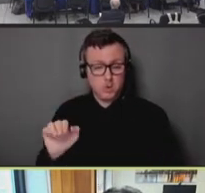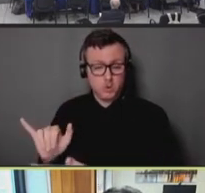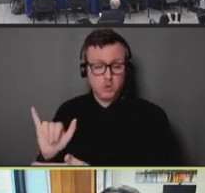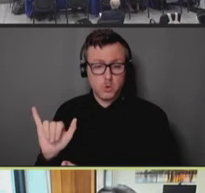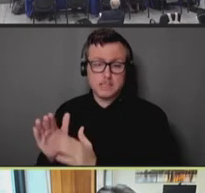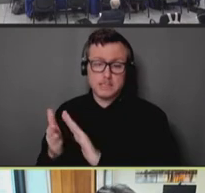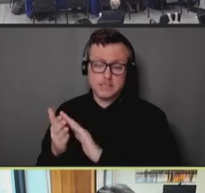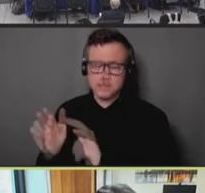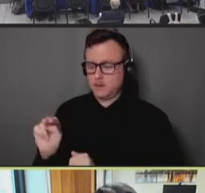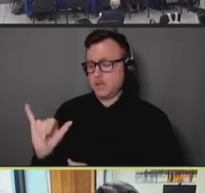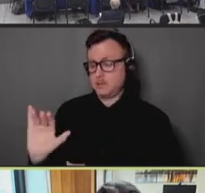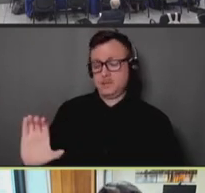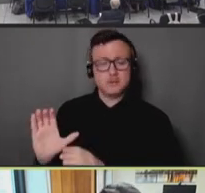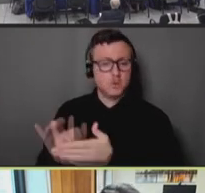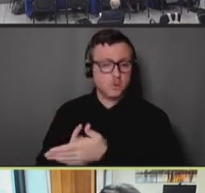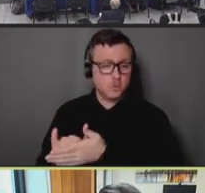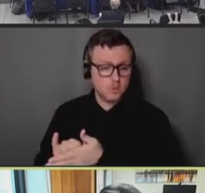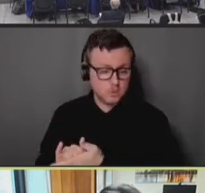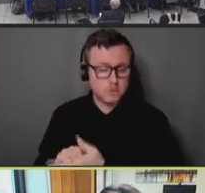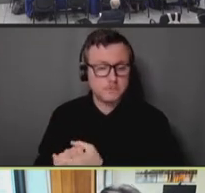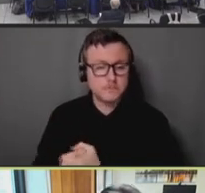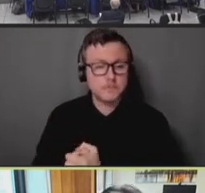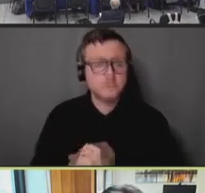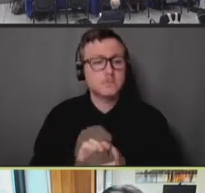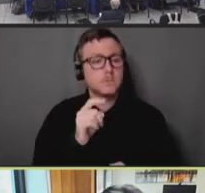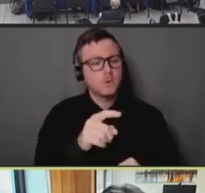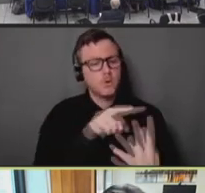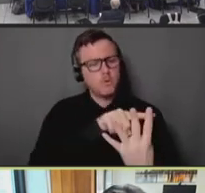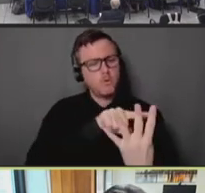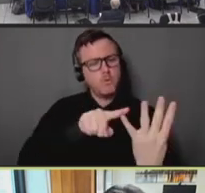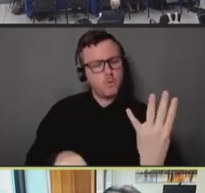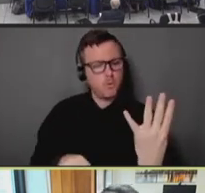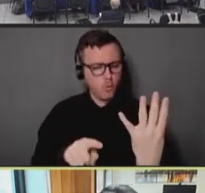So what our core strategies, the four pillars of our equity approach has been,